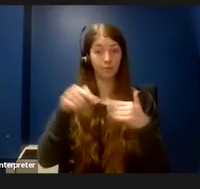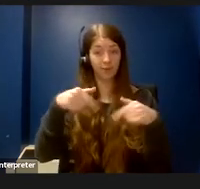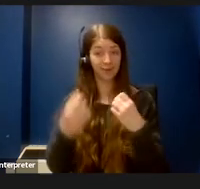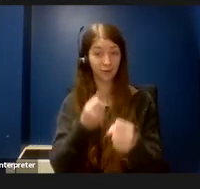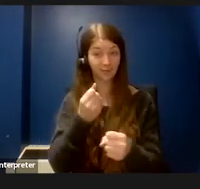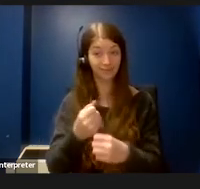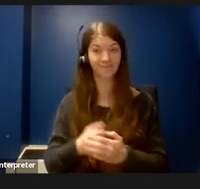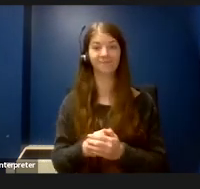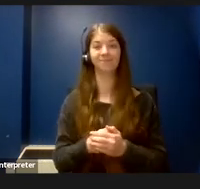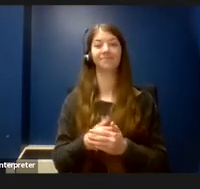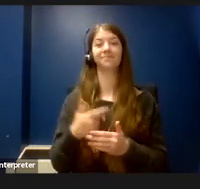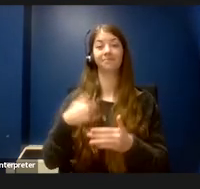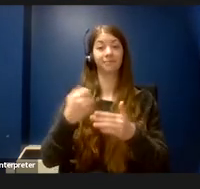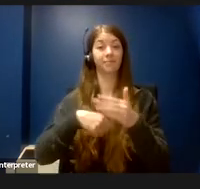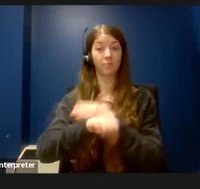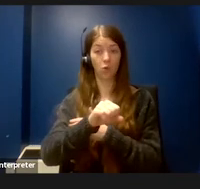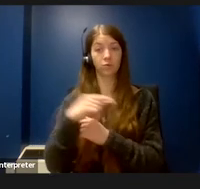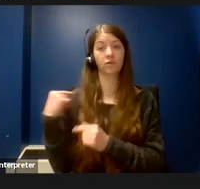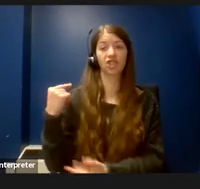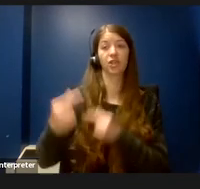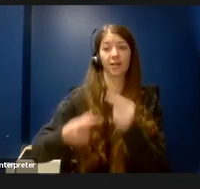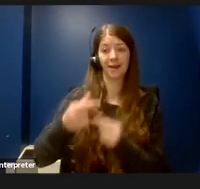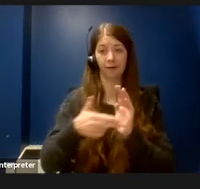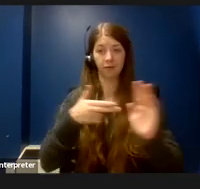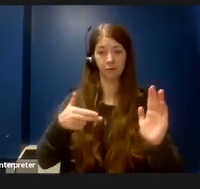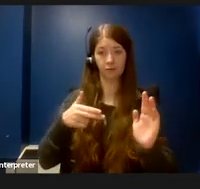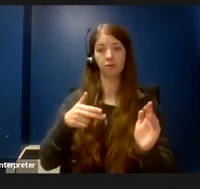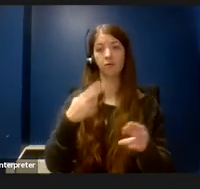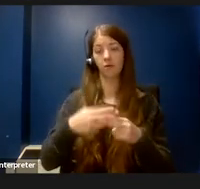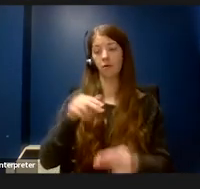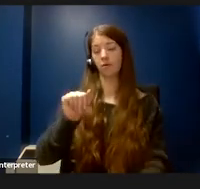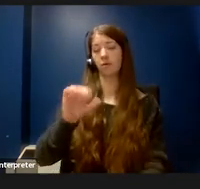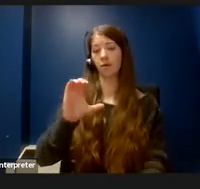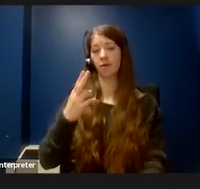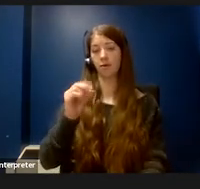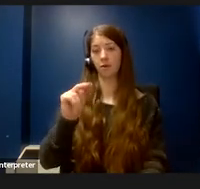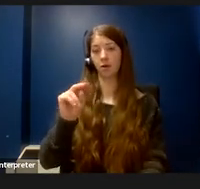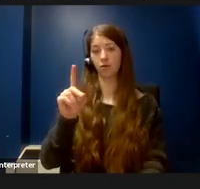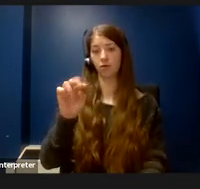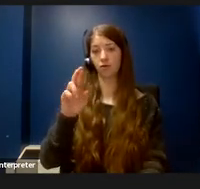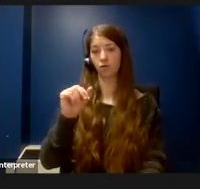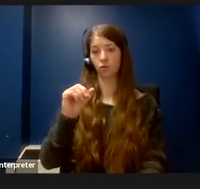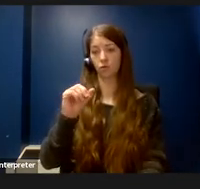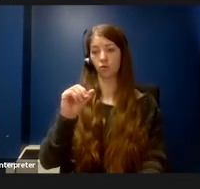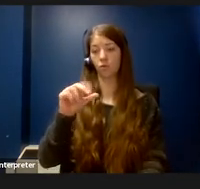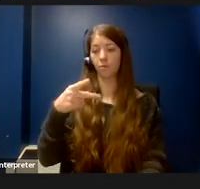I was born with a genetic condition called achondroplasia, which is the most common form of dwarfism.